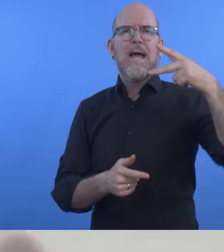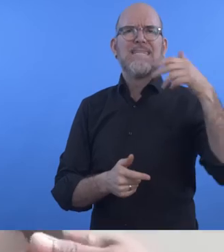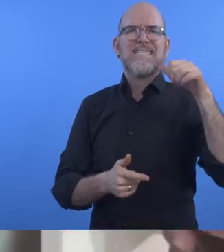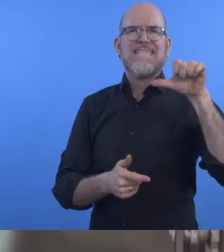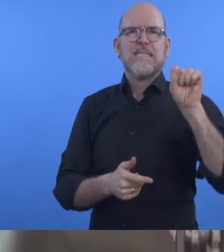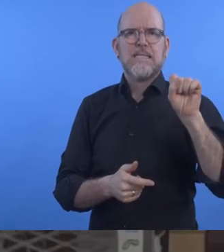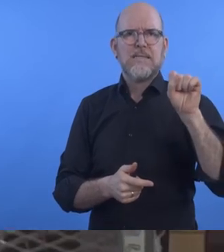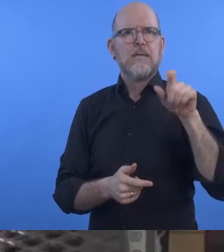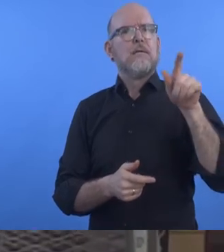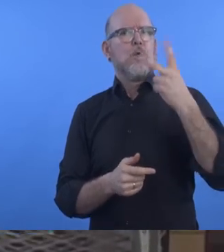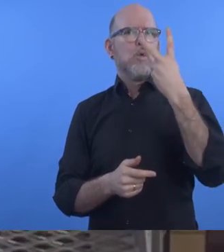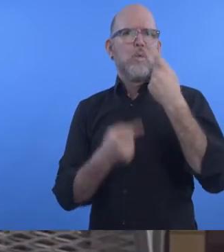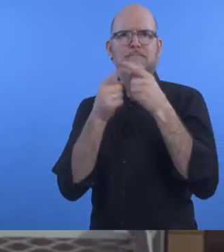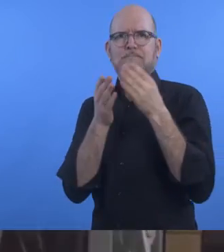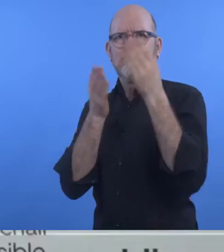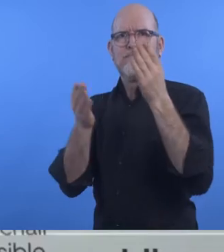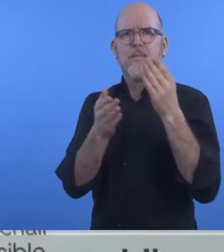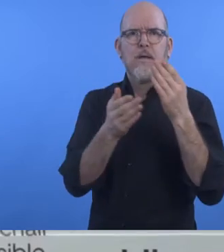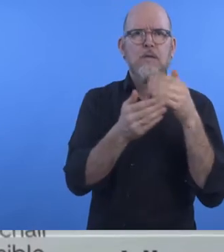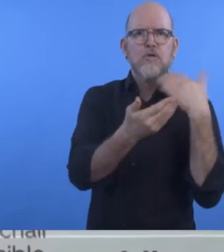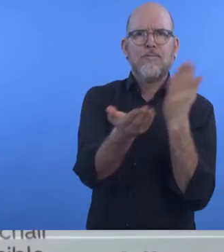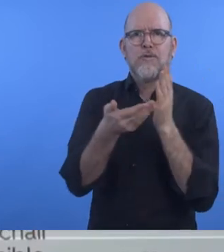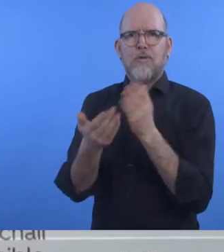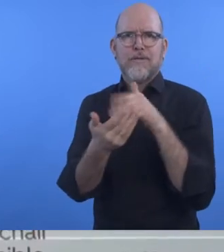with the taxi service Uber to make their services more accessible